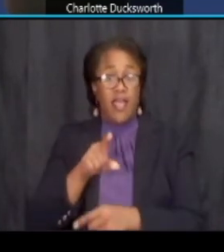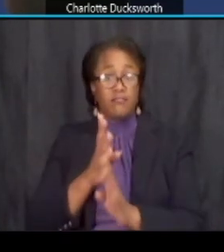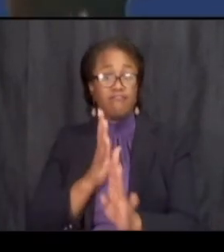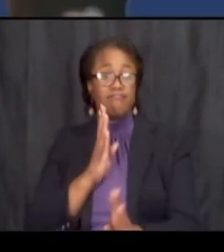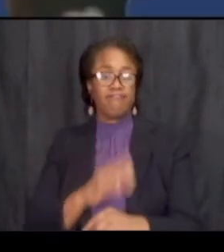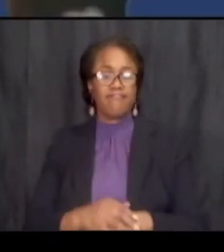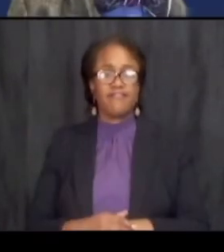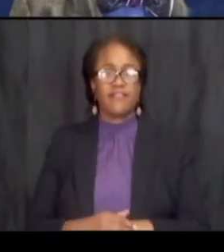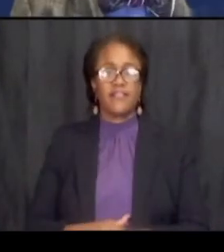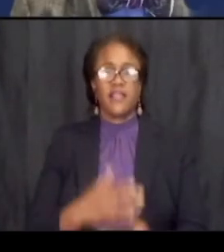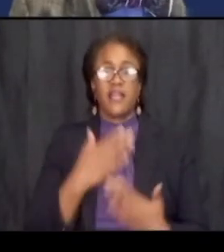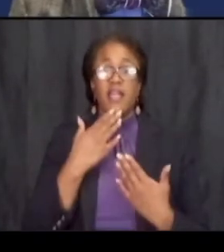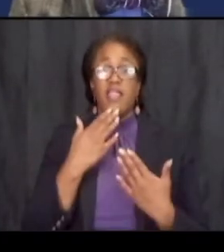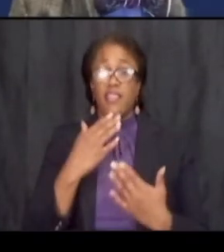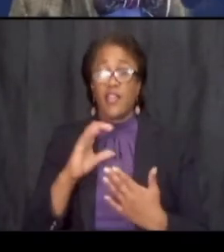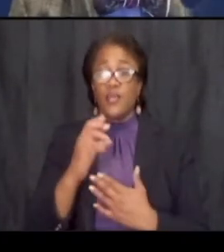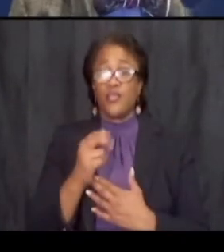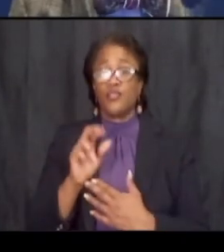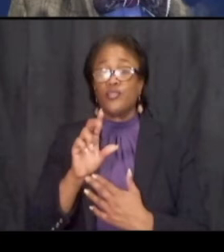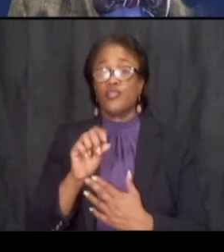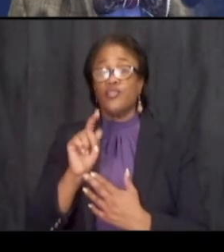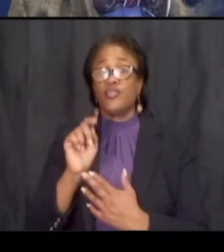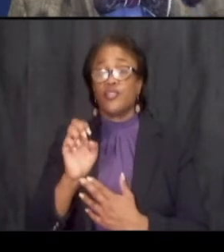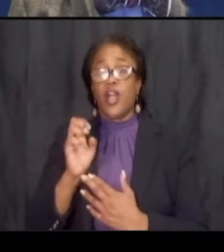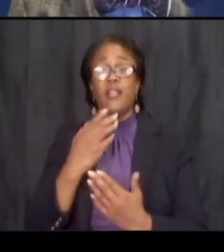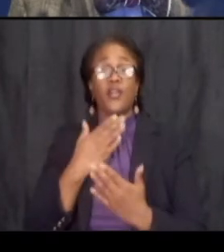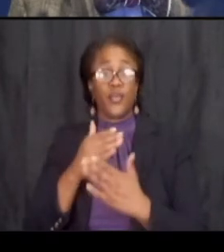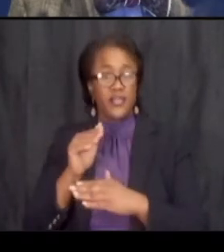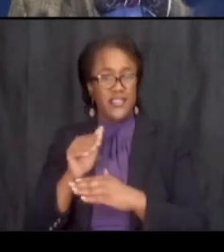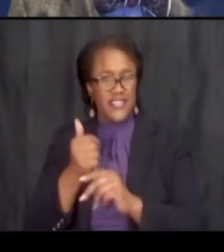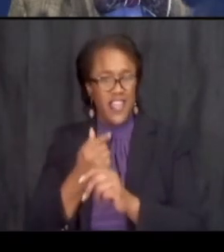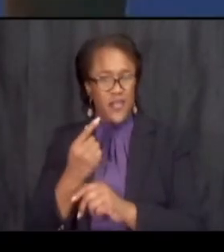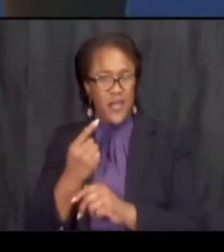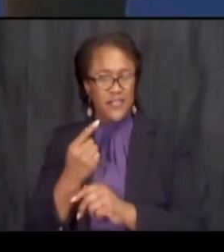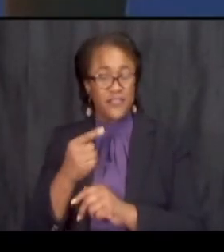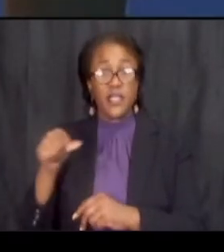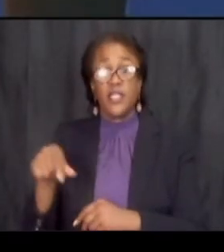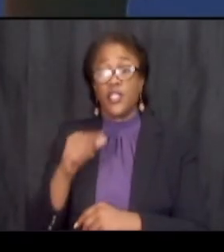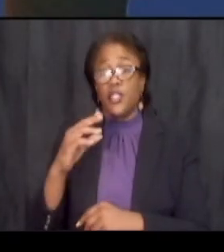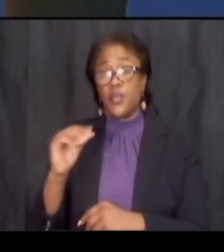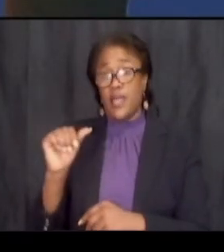thank you charlotte again good evening everyone um how the q a portion will work i will read off